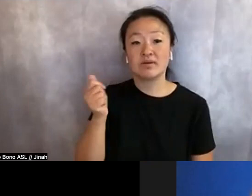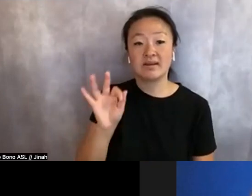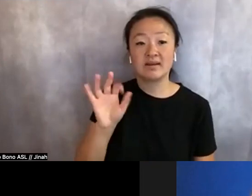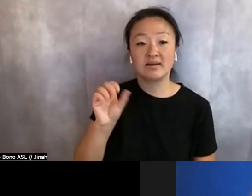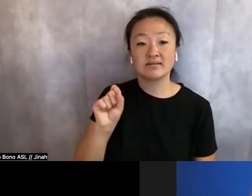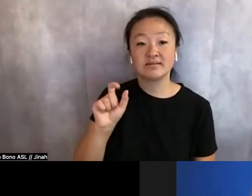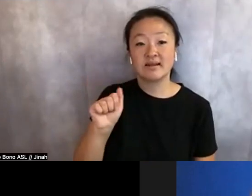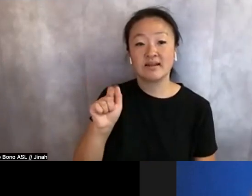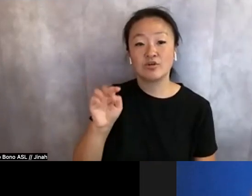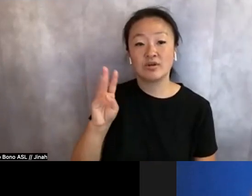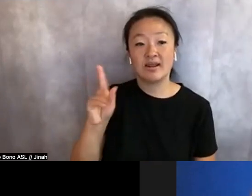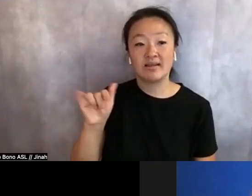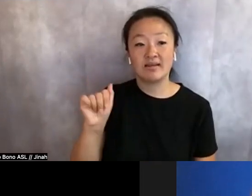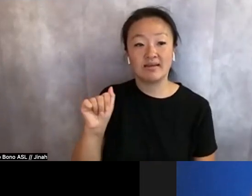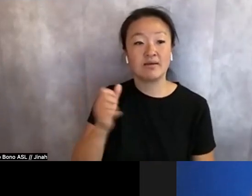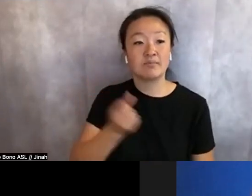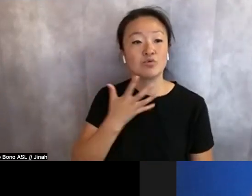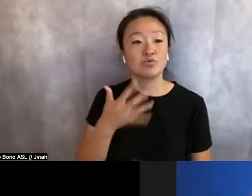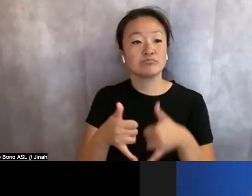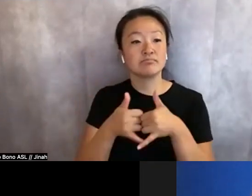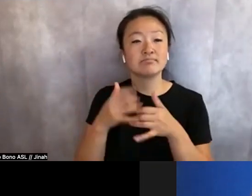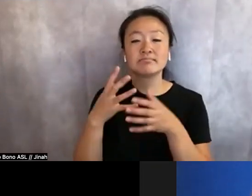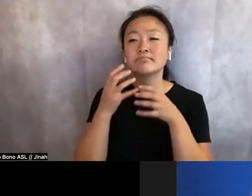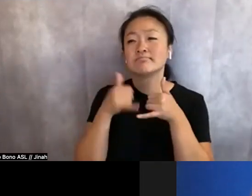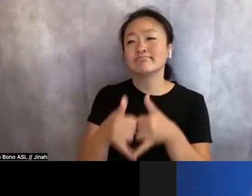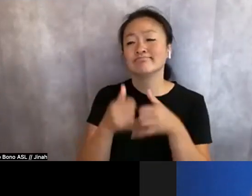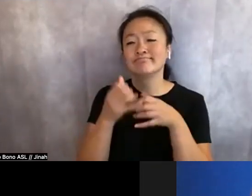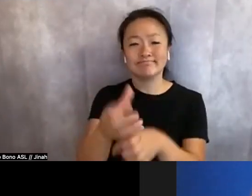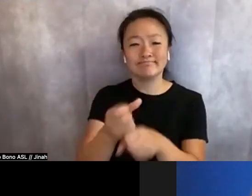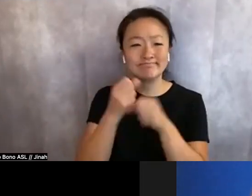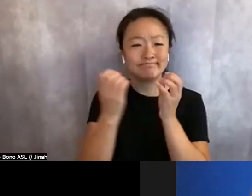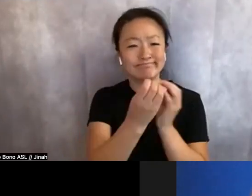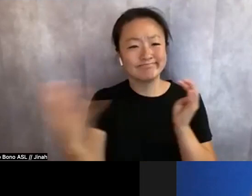Forde has received numerous awards and prizes, including a Pink Poetry Prize,